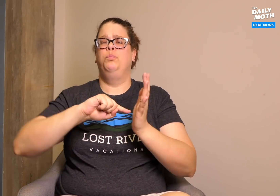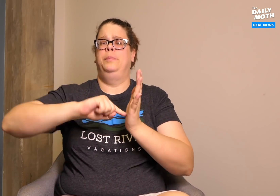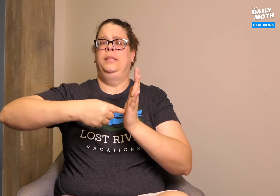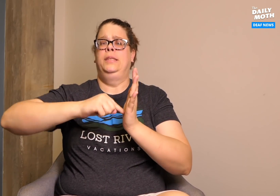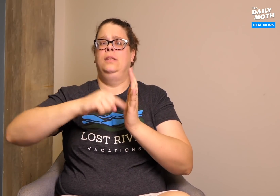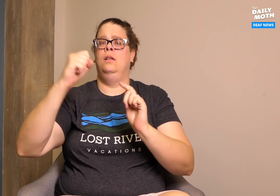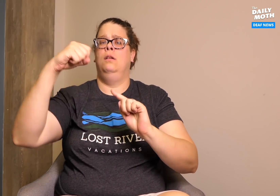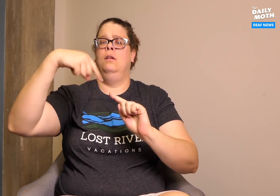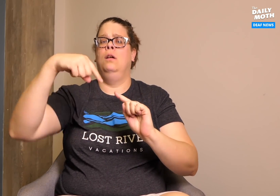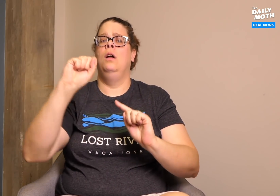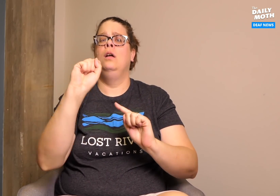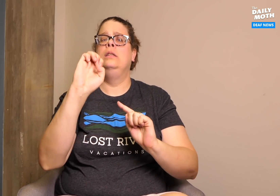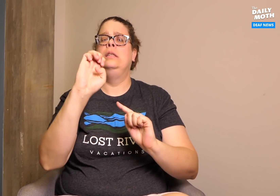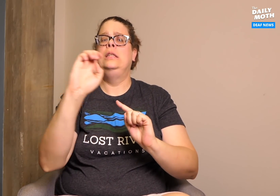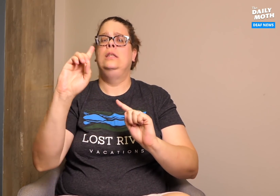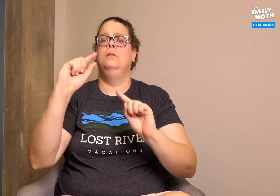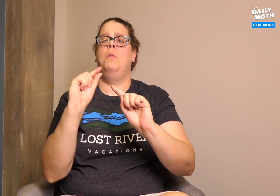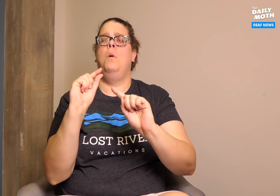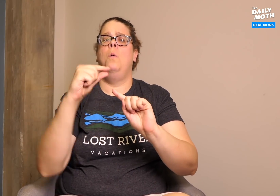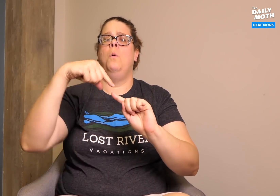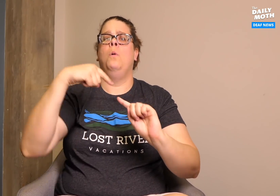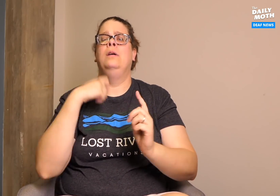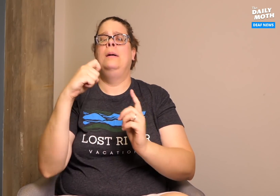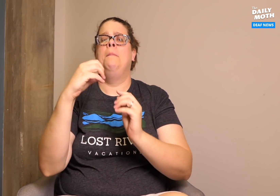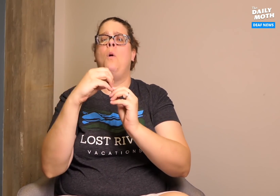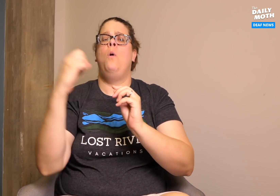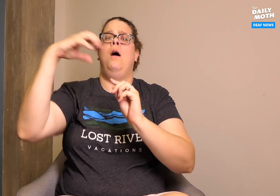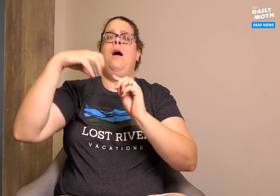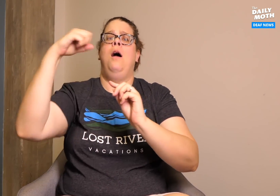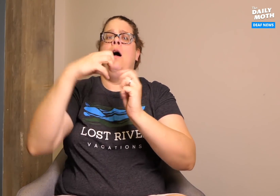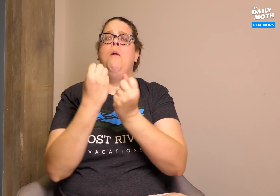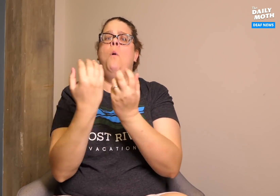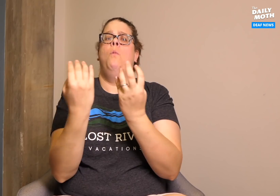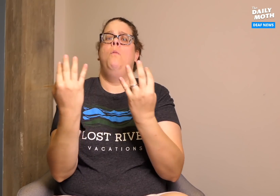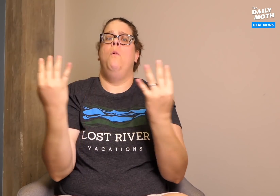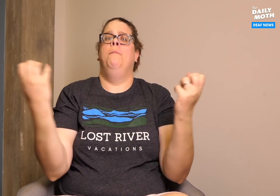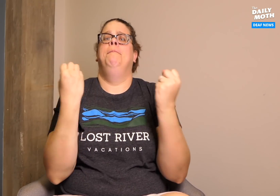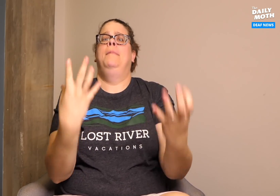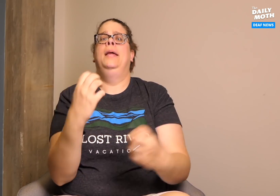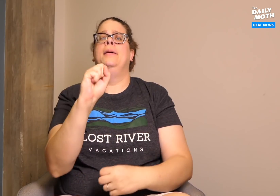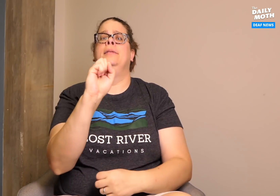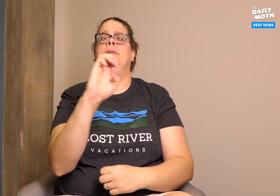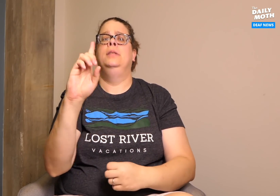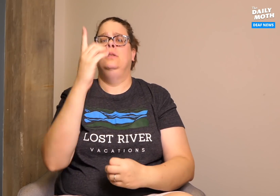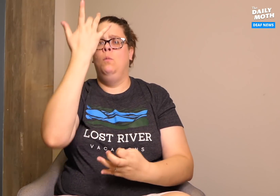It's seed money and we want to plant more seeds so we can grow even more!